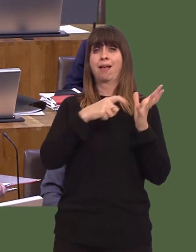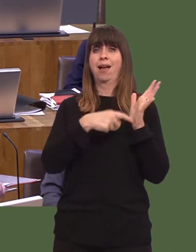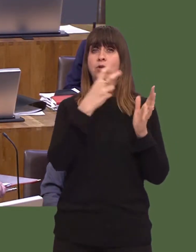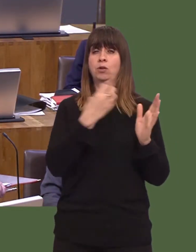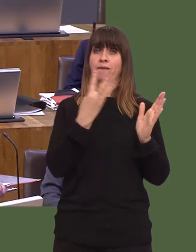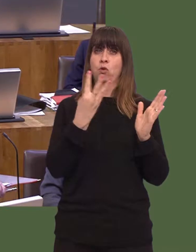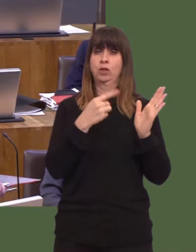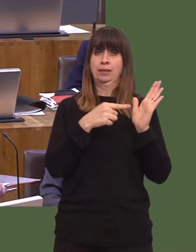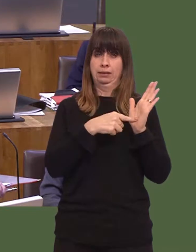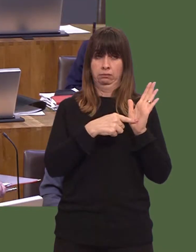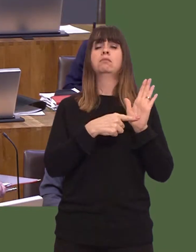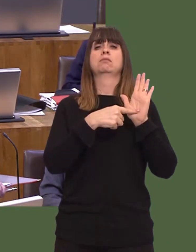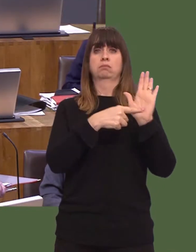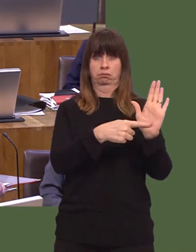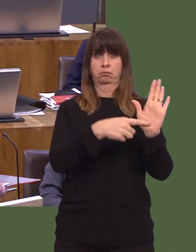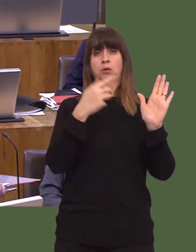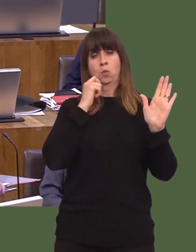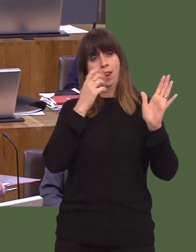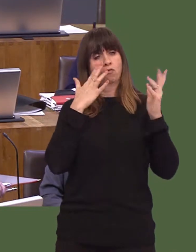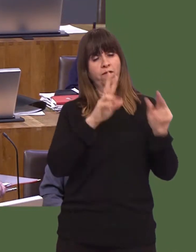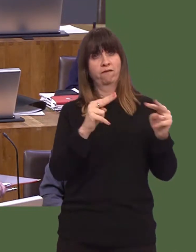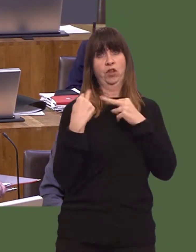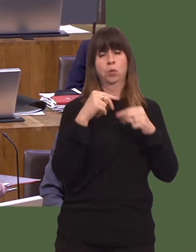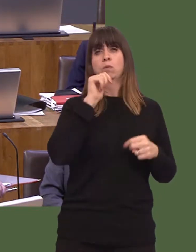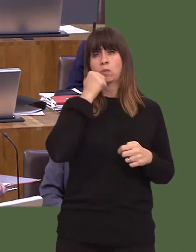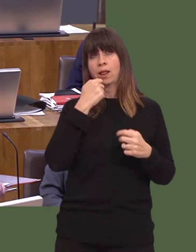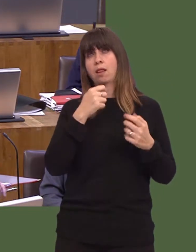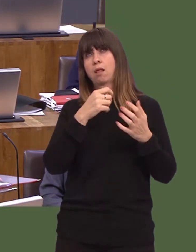and an interim report is expected in draft format by June of this year.